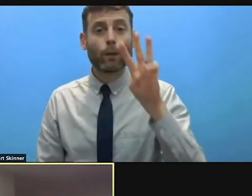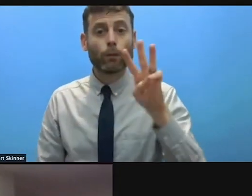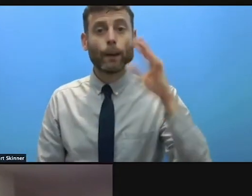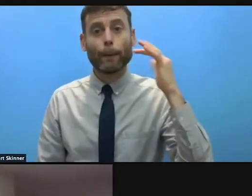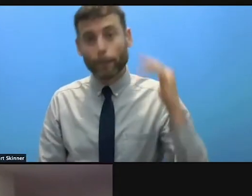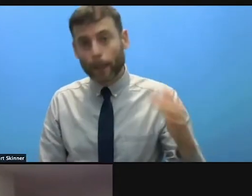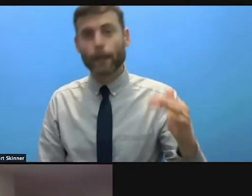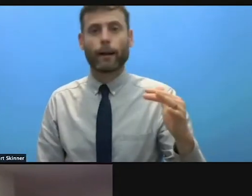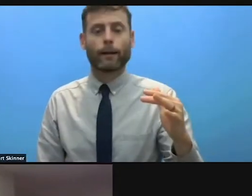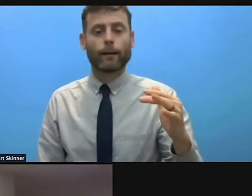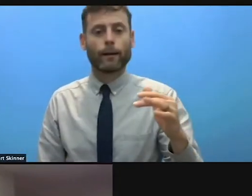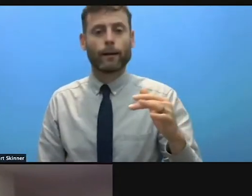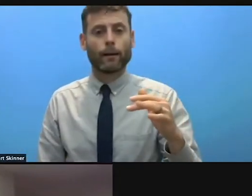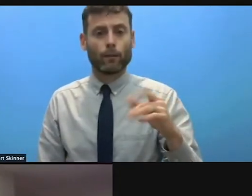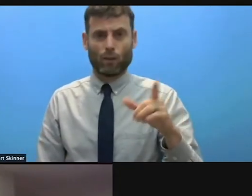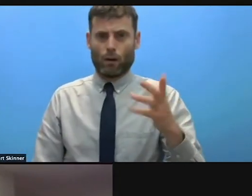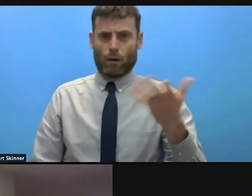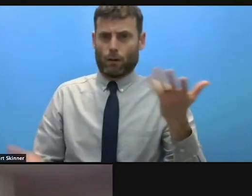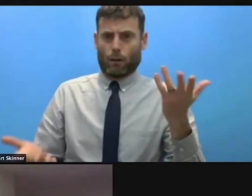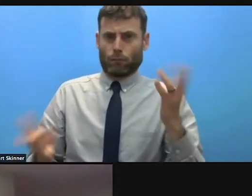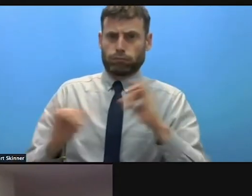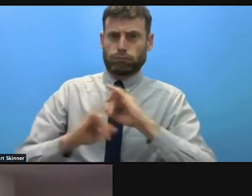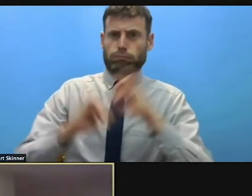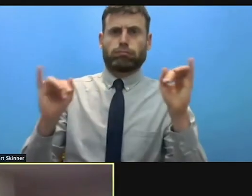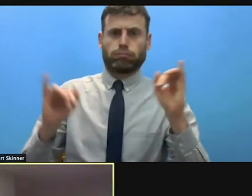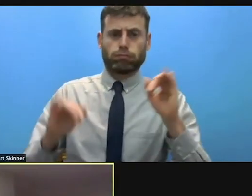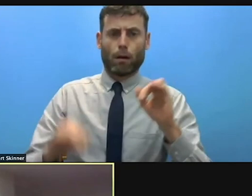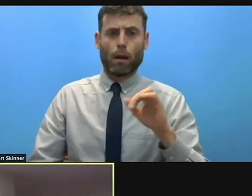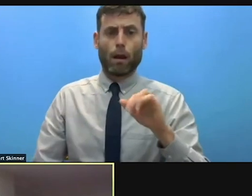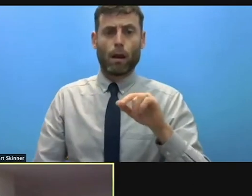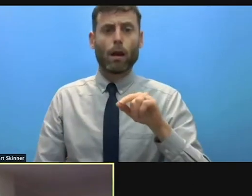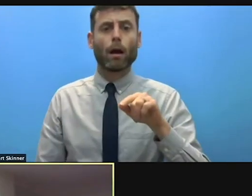It is. It is. And that's only an underestimation,